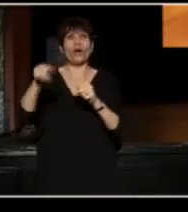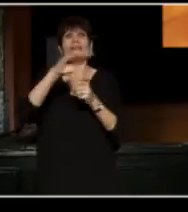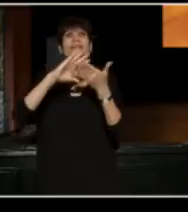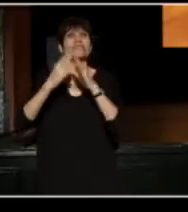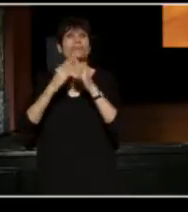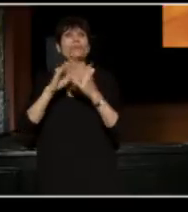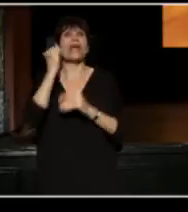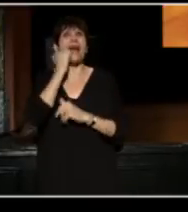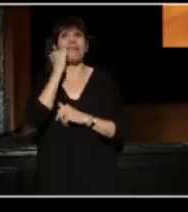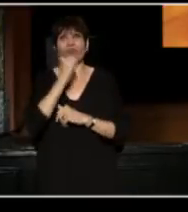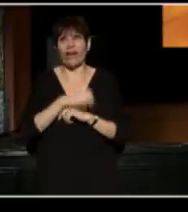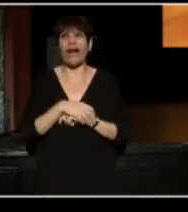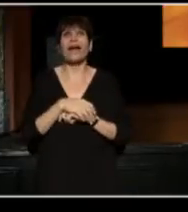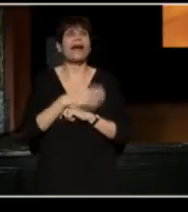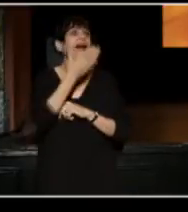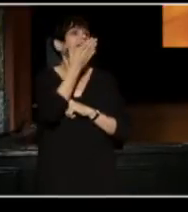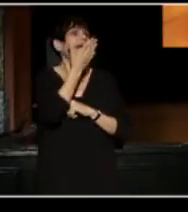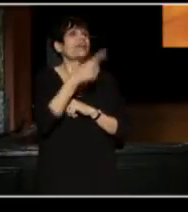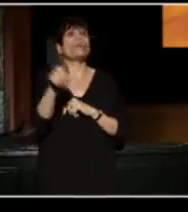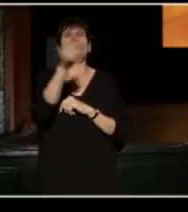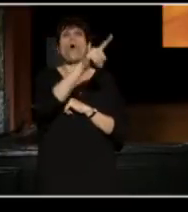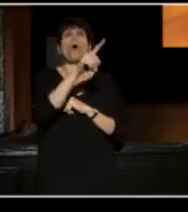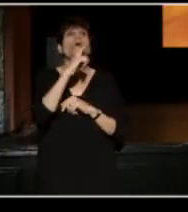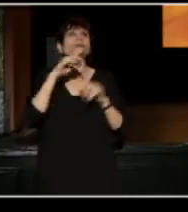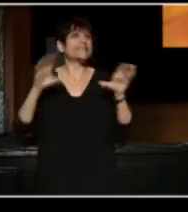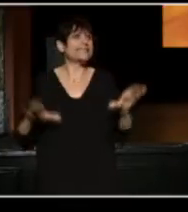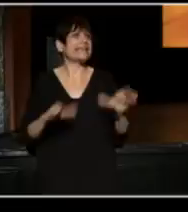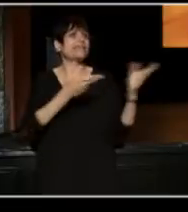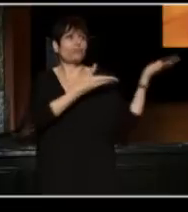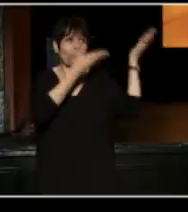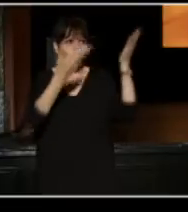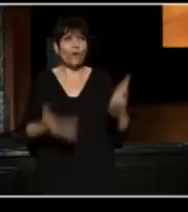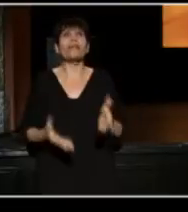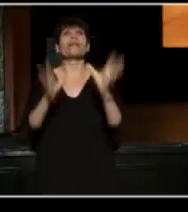and thank you all for everything you did to bring this Conference here,